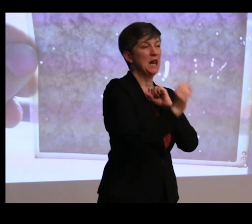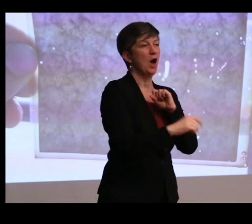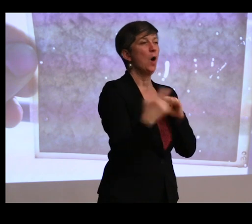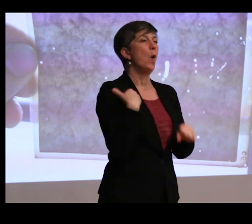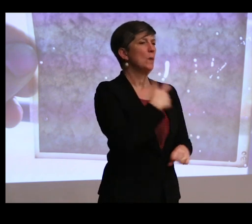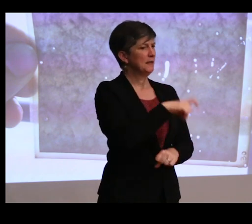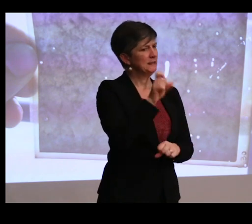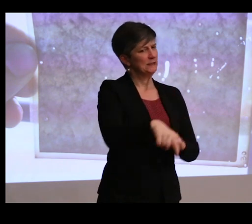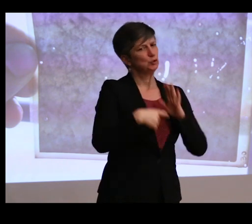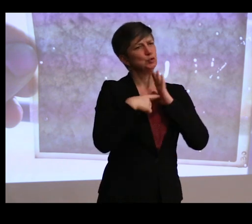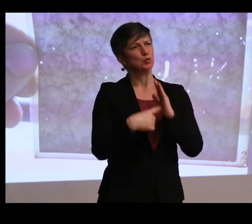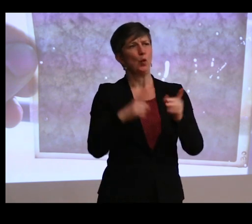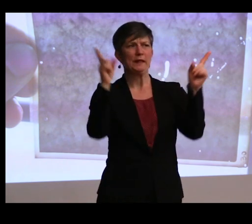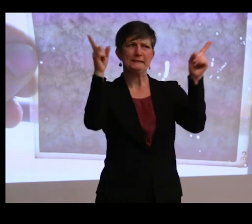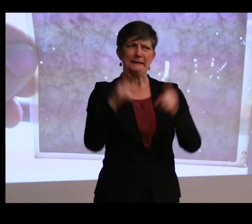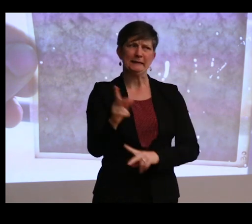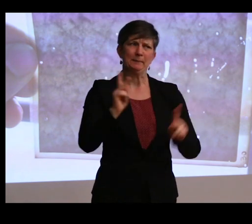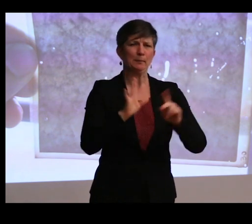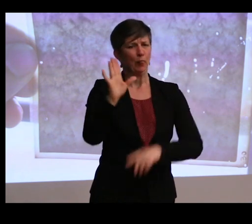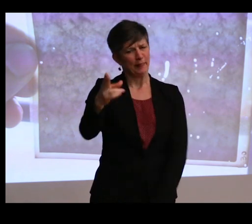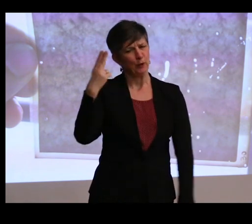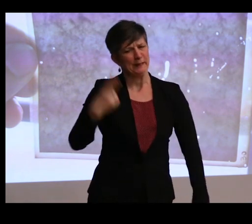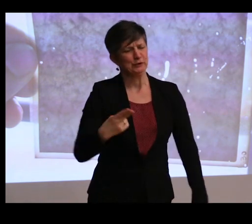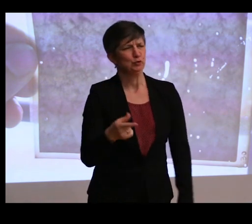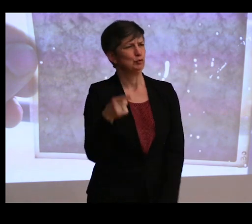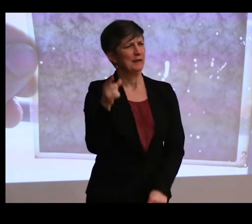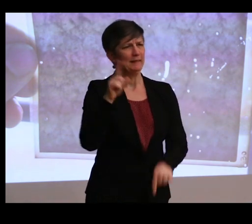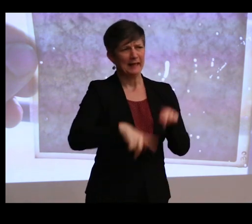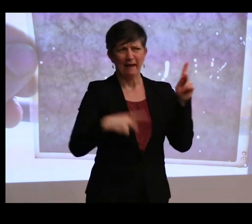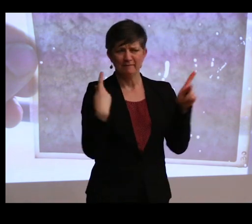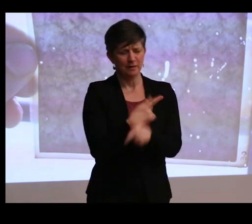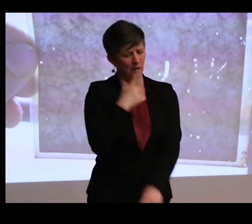these Indians their history because they can't figure it out themselves.